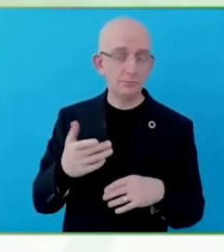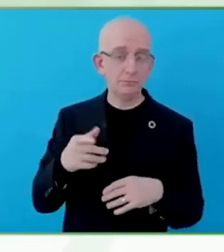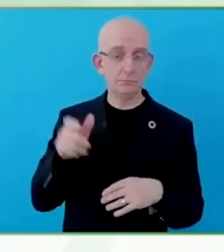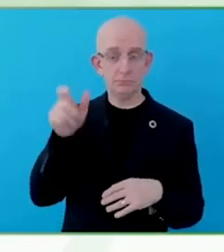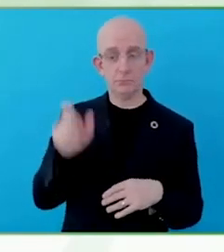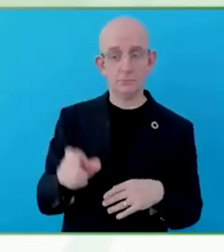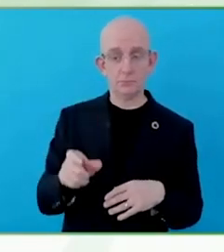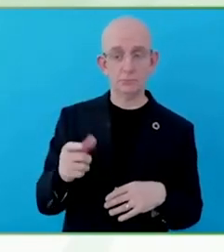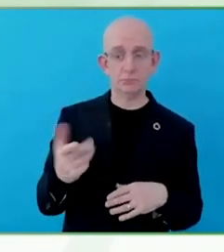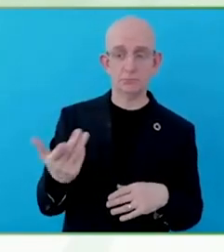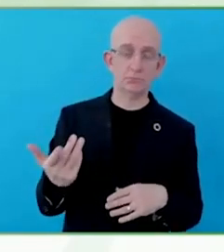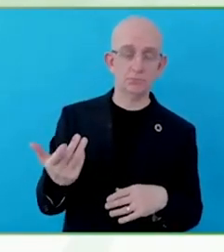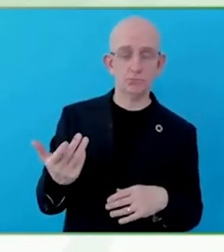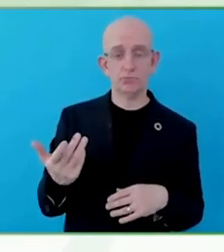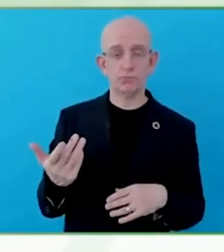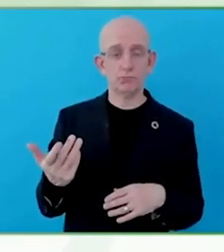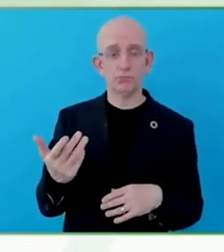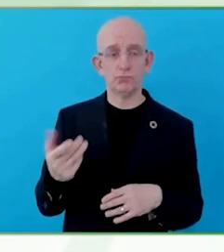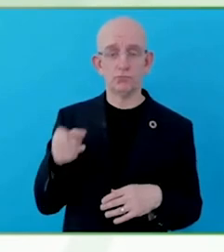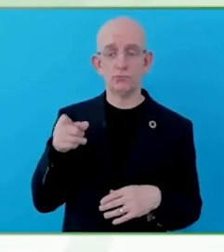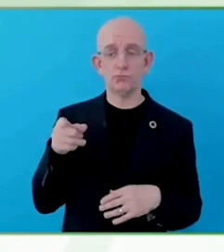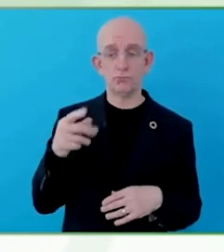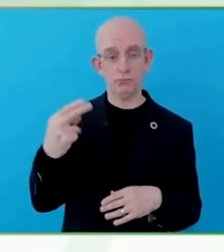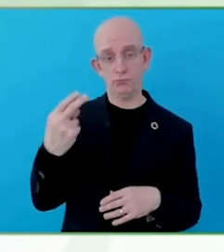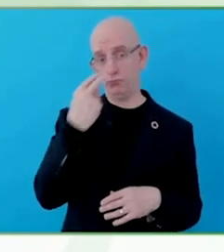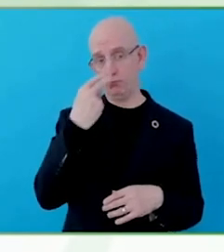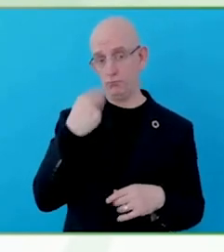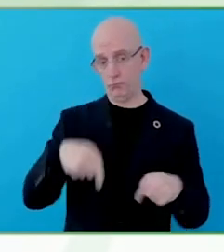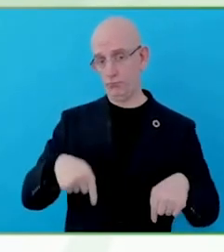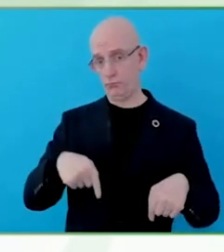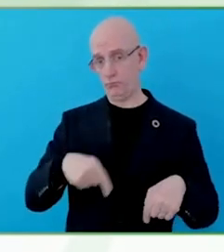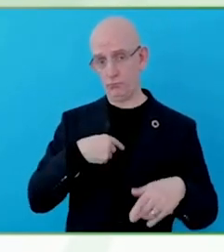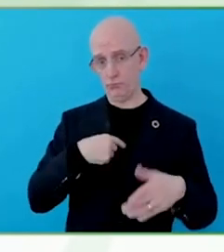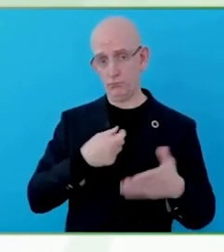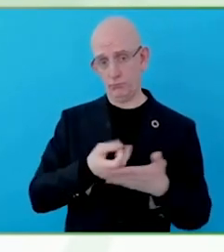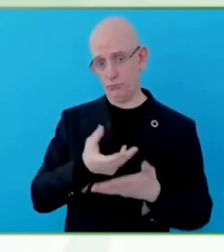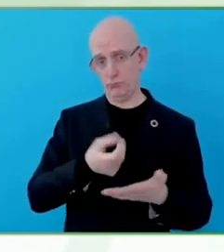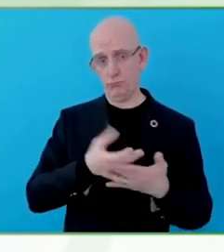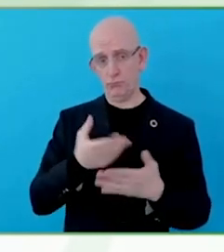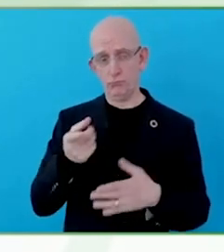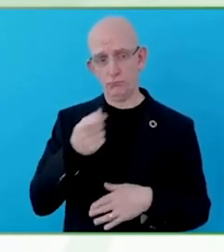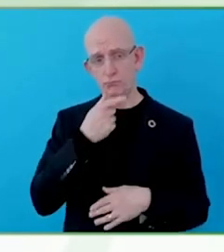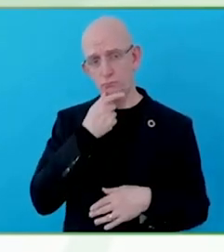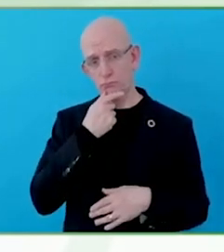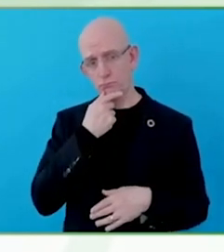works in a start-up inaccessibility in general, please contact me.